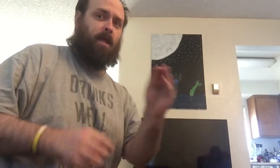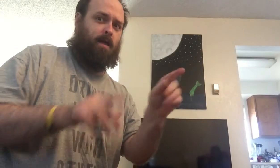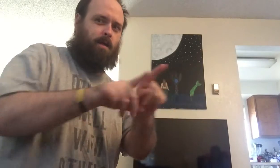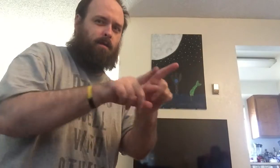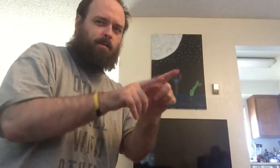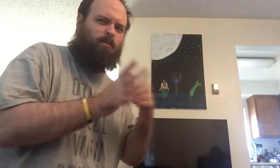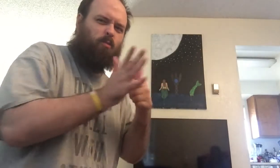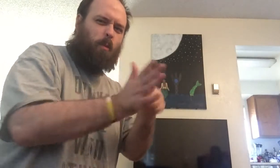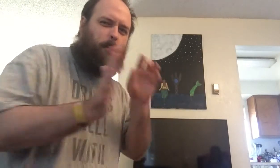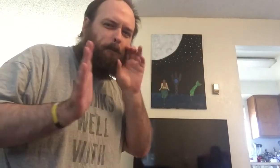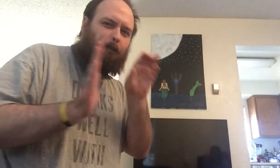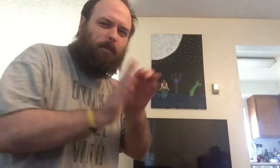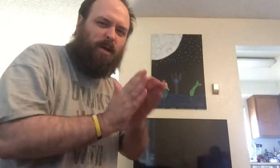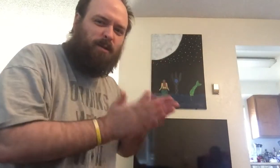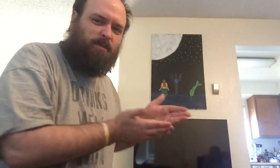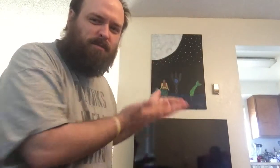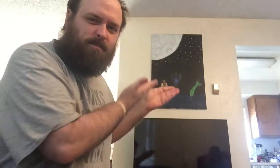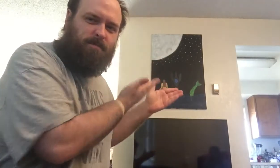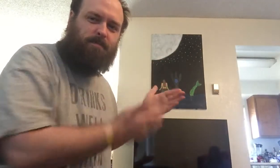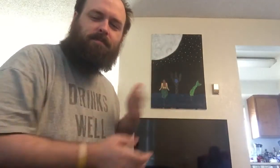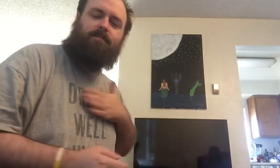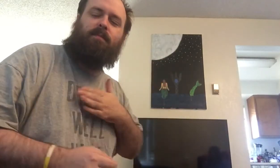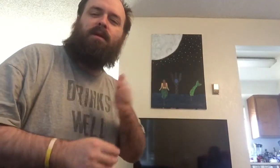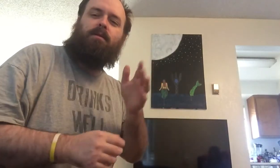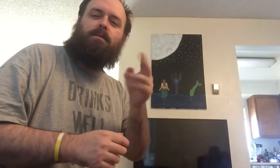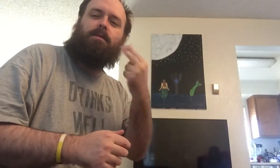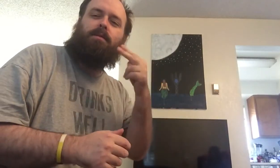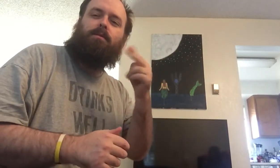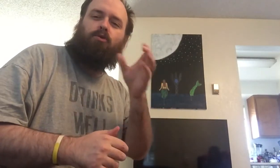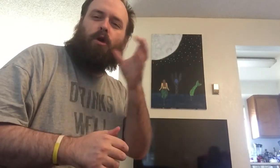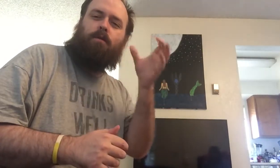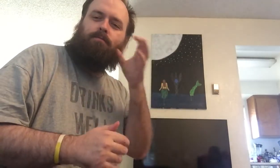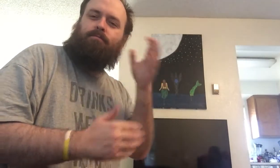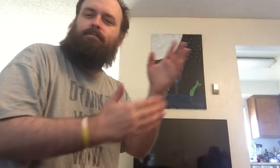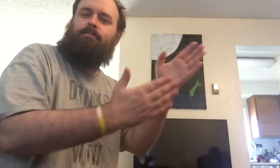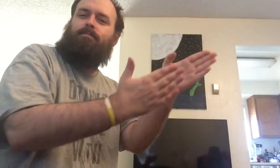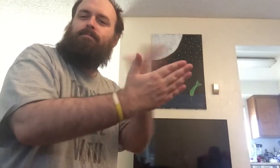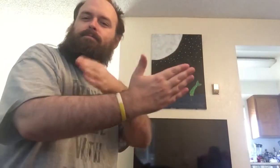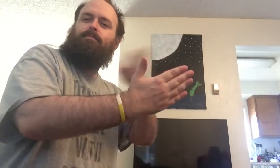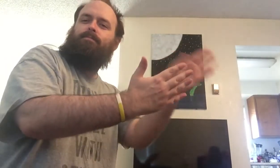And also showing the painting created by my niece, Ciarra.